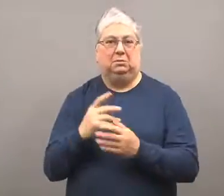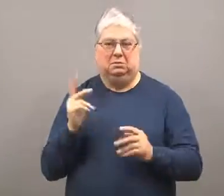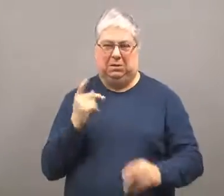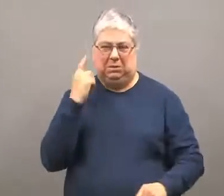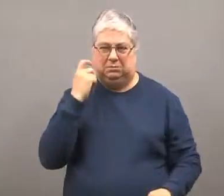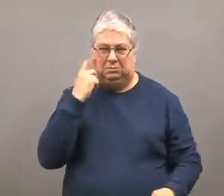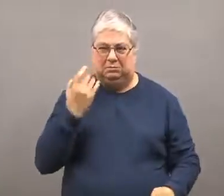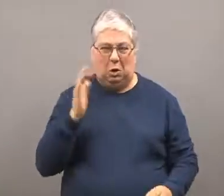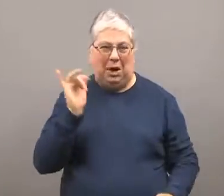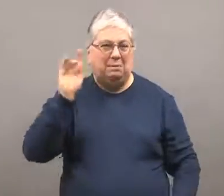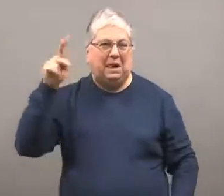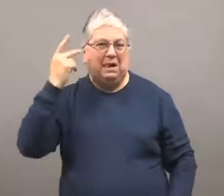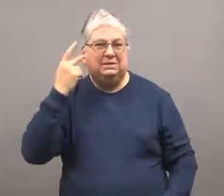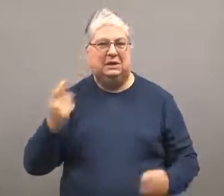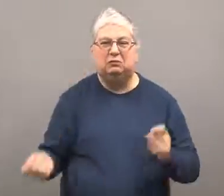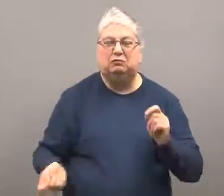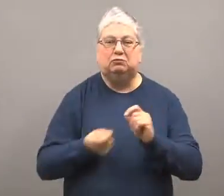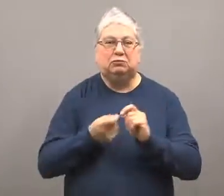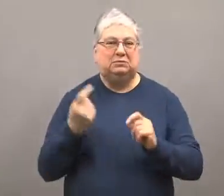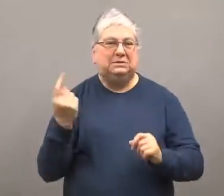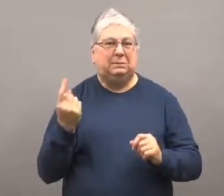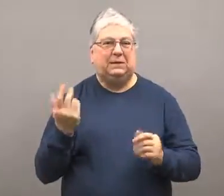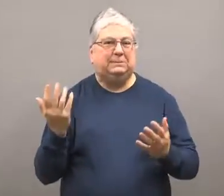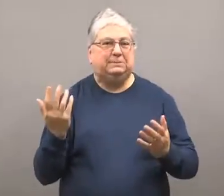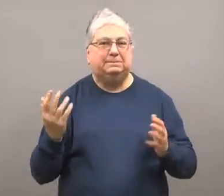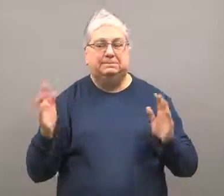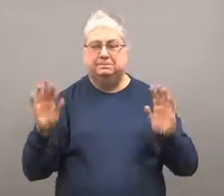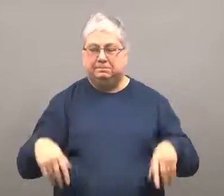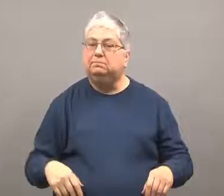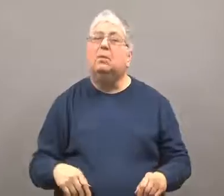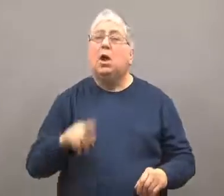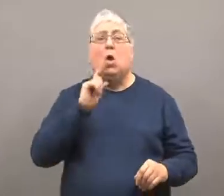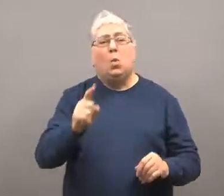People suspected it was politically motivated.